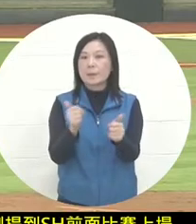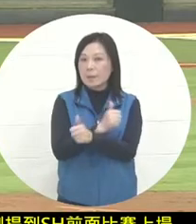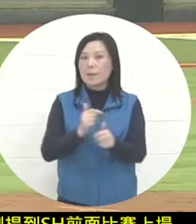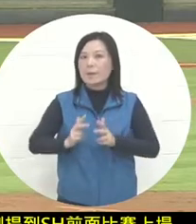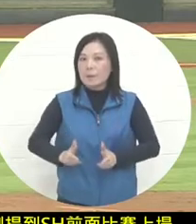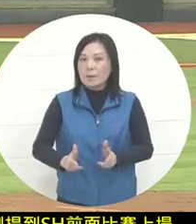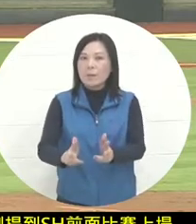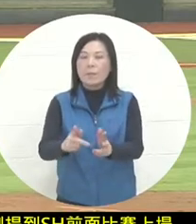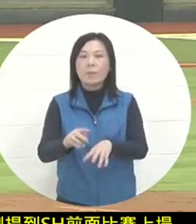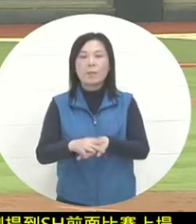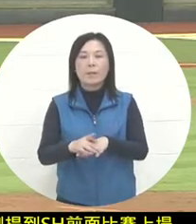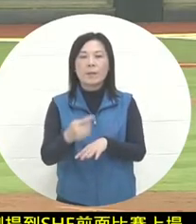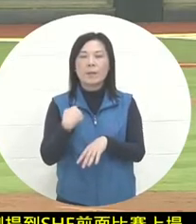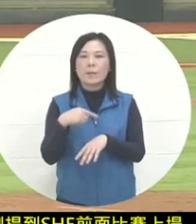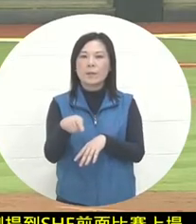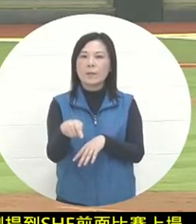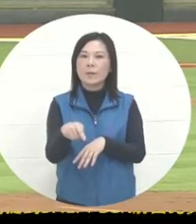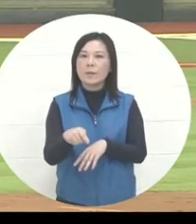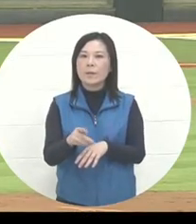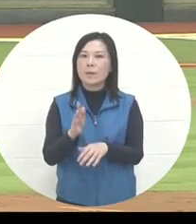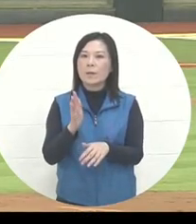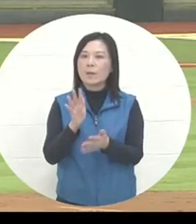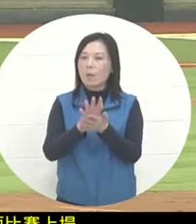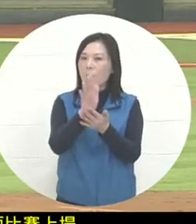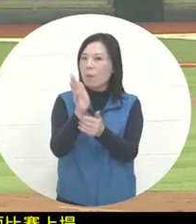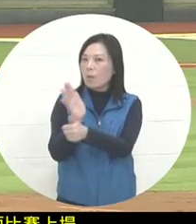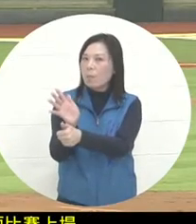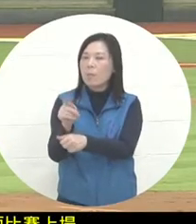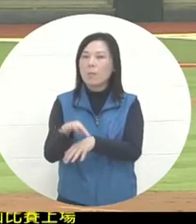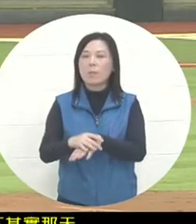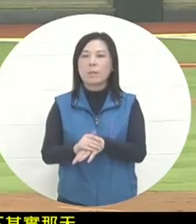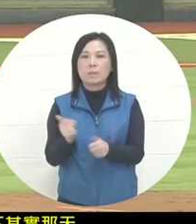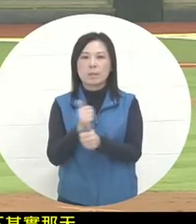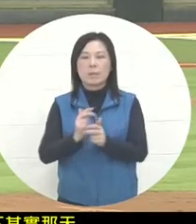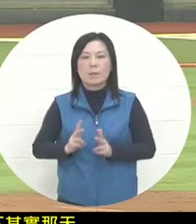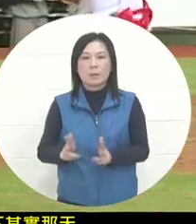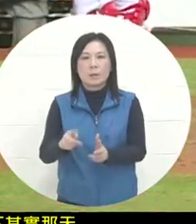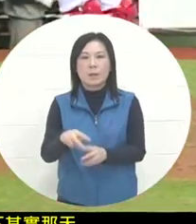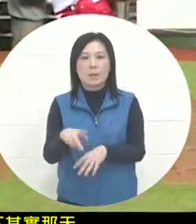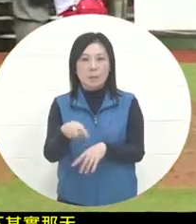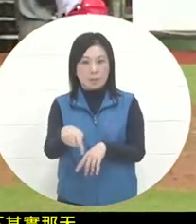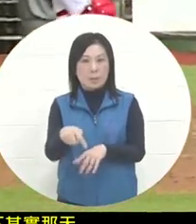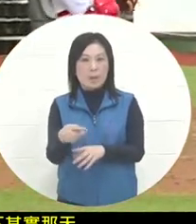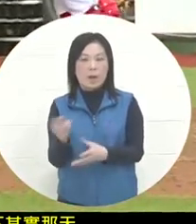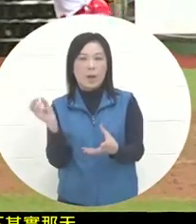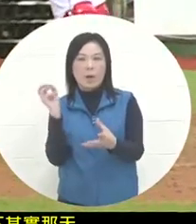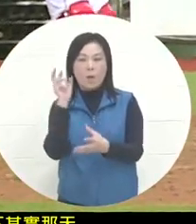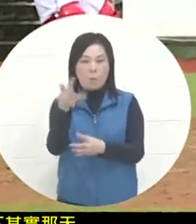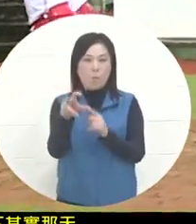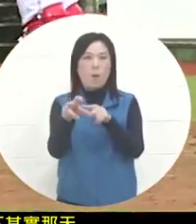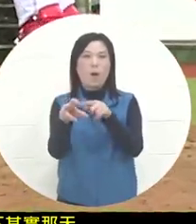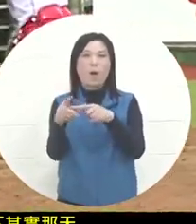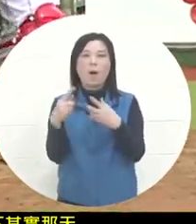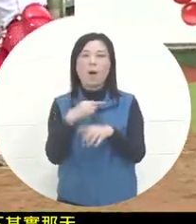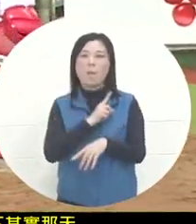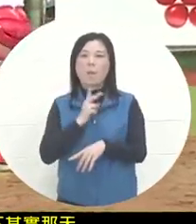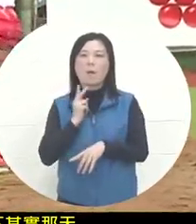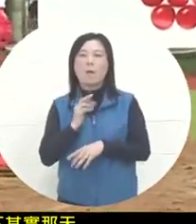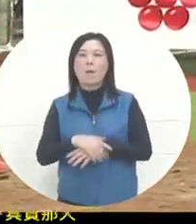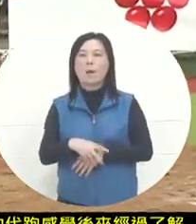I feel like I later found out that it was because he was the pitcher who led the run. As a result, the pitcher had to be replaced. Later,